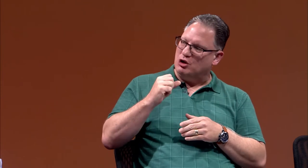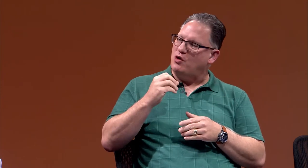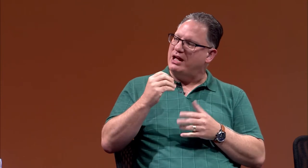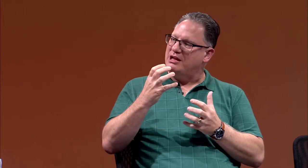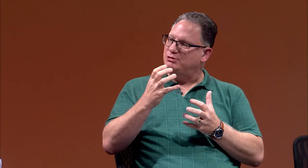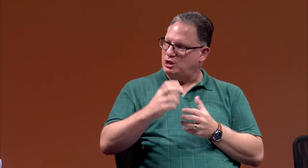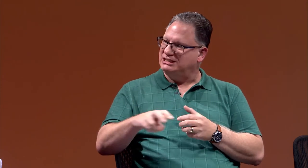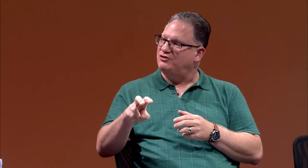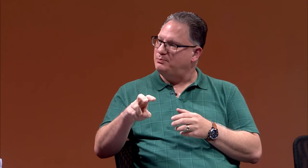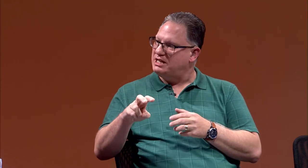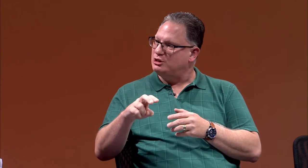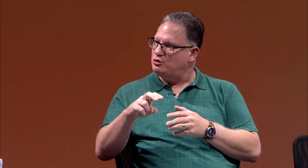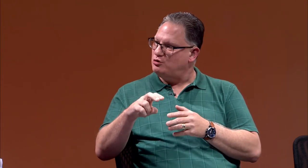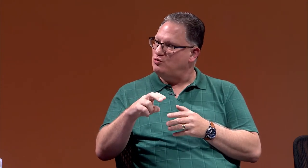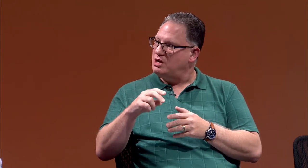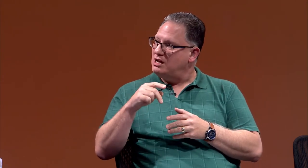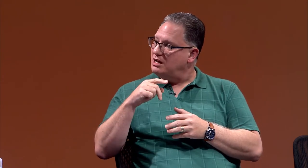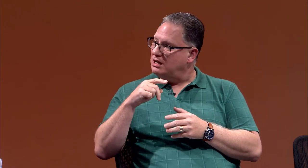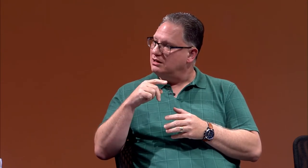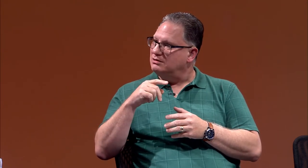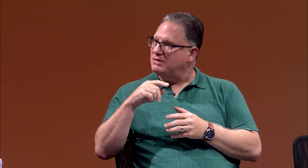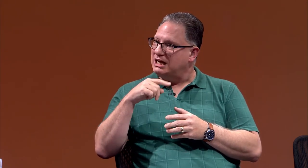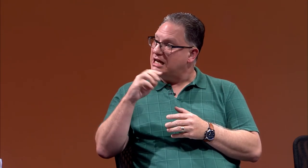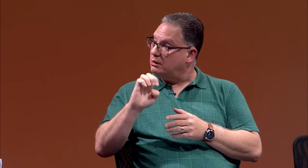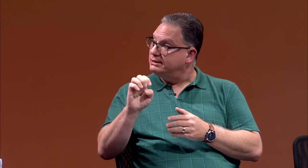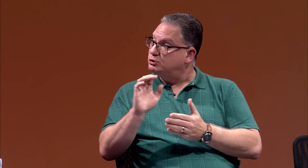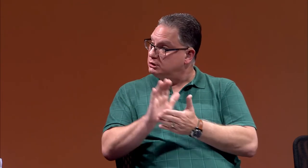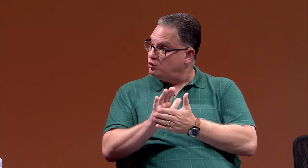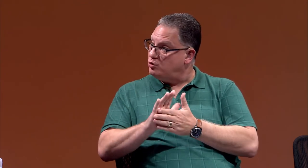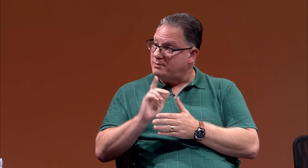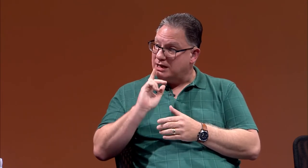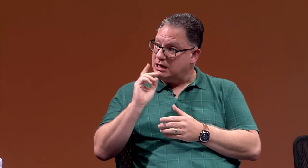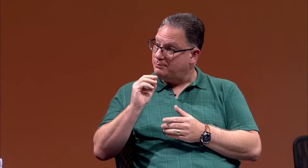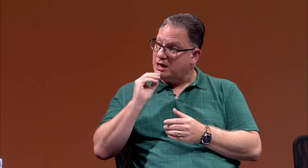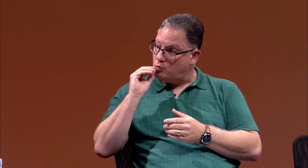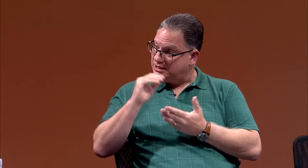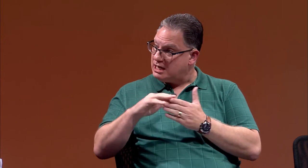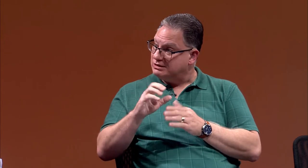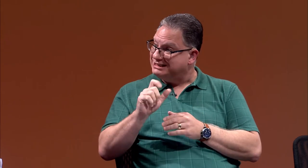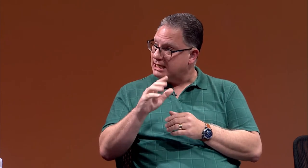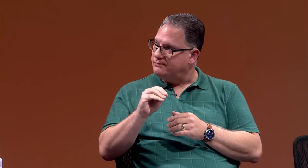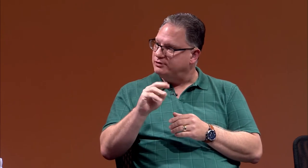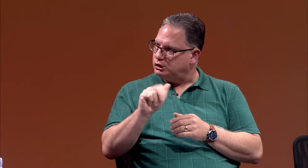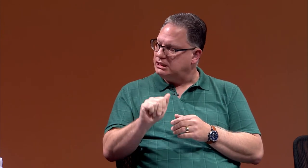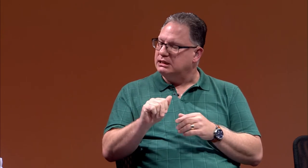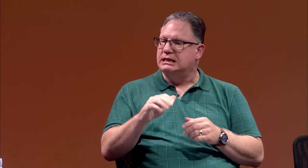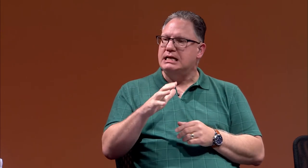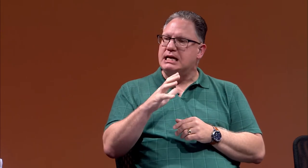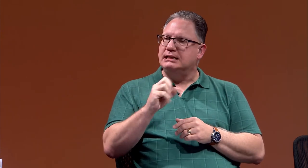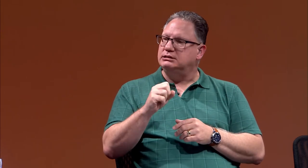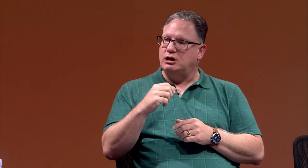so they transferred me to an elementary school in my hometown, Salem, Virginia.